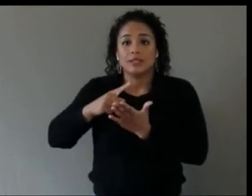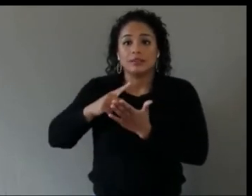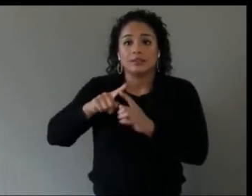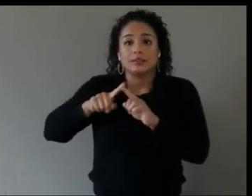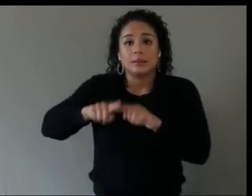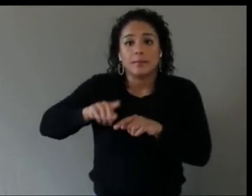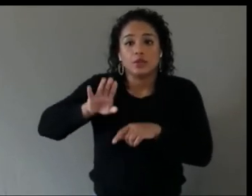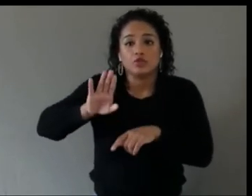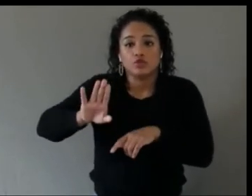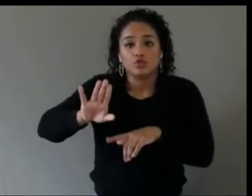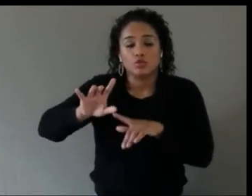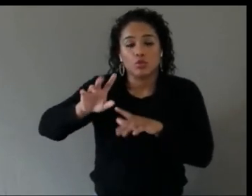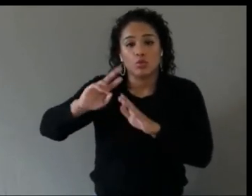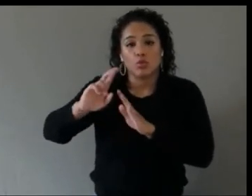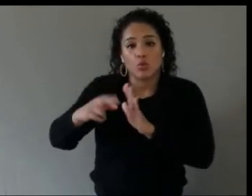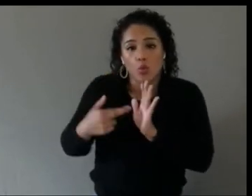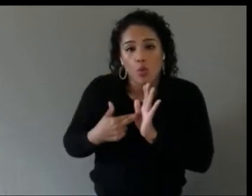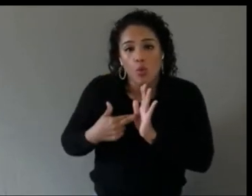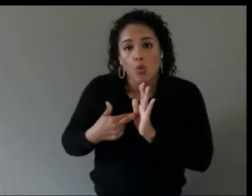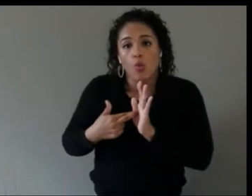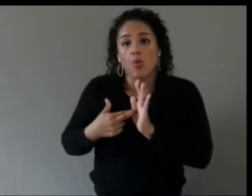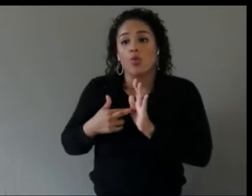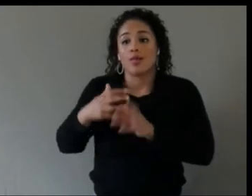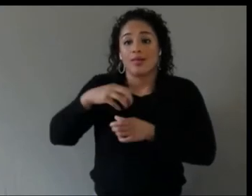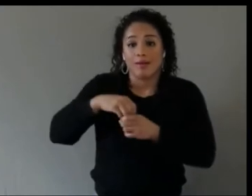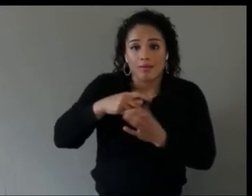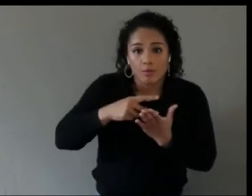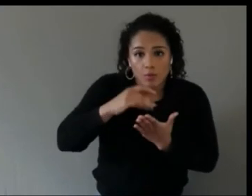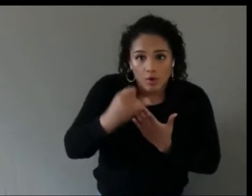and it also depends on where the project is.